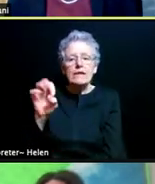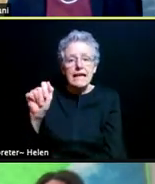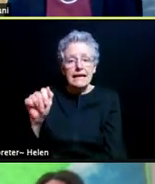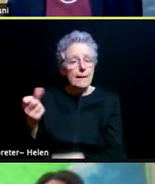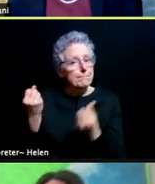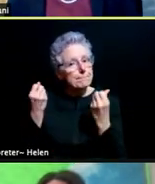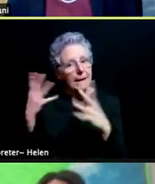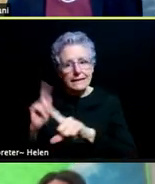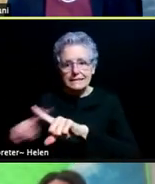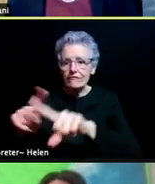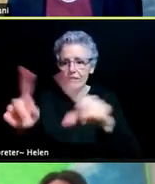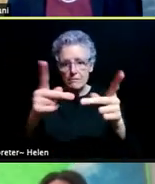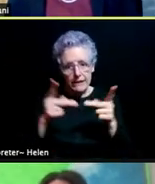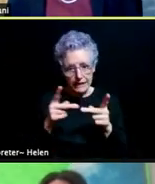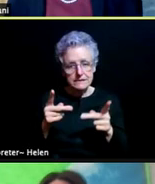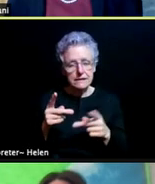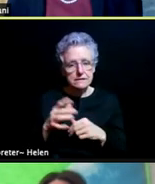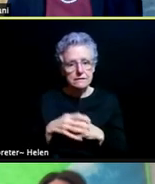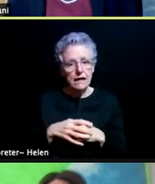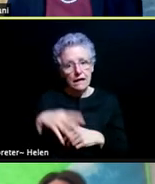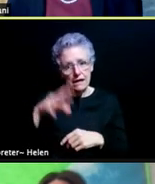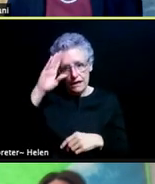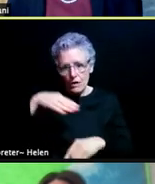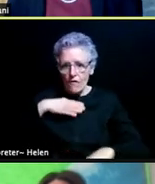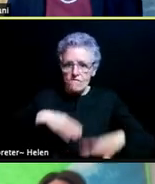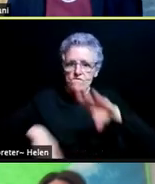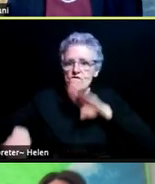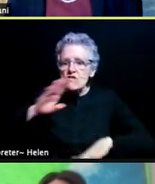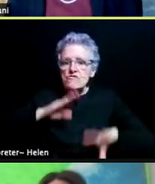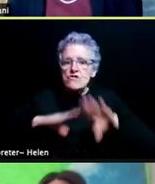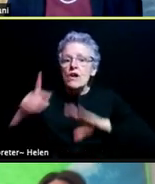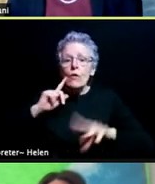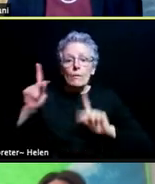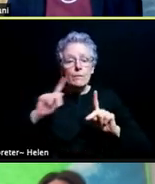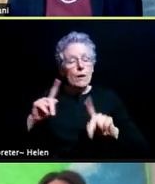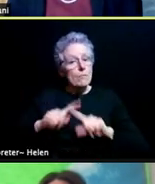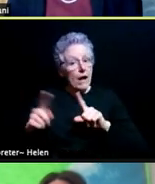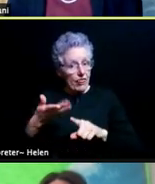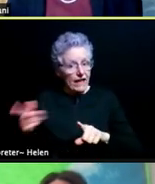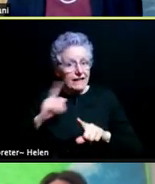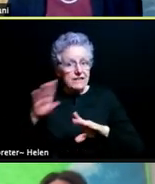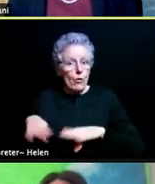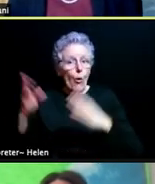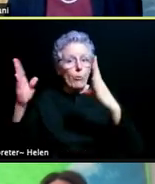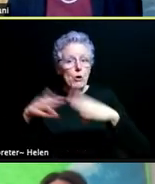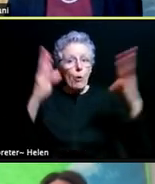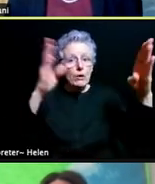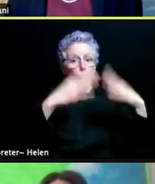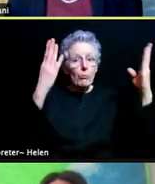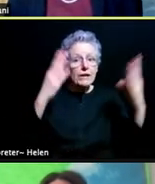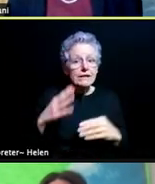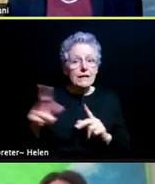and I know it's been quite frustrating for people, but things are opening up and people are going to different locations.